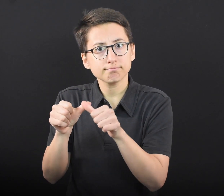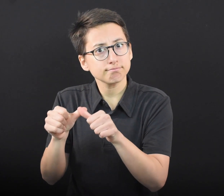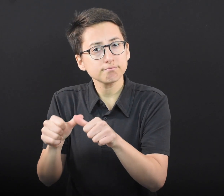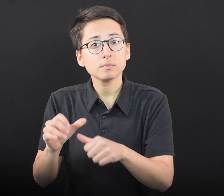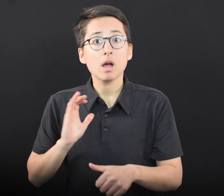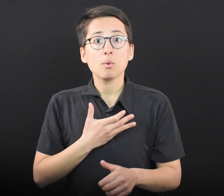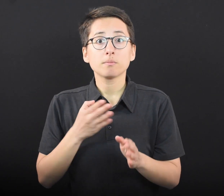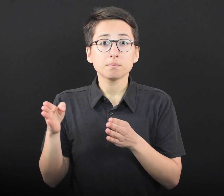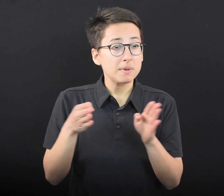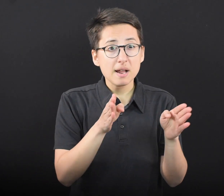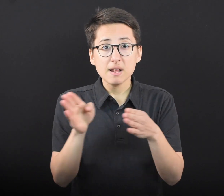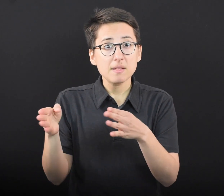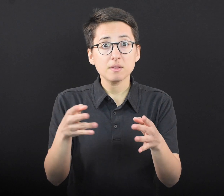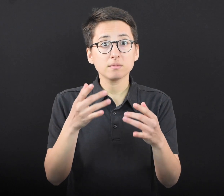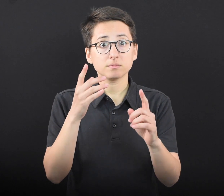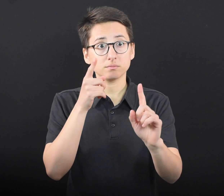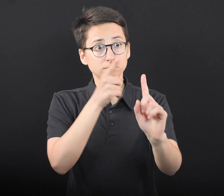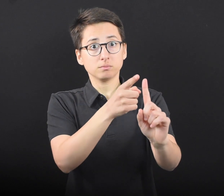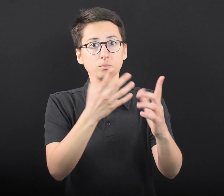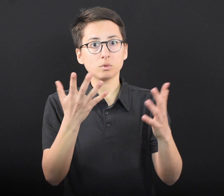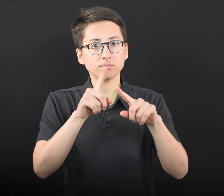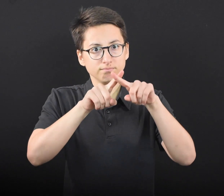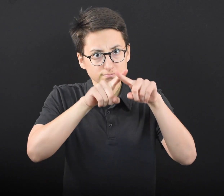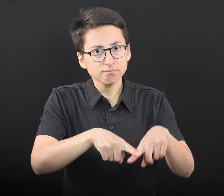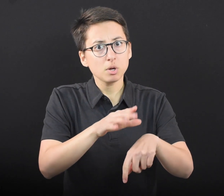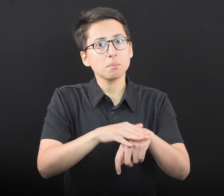Our path forward now relies on Minnesotans getting the vaccine.”